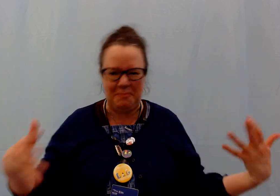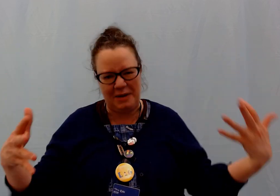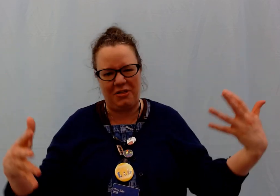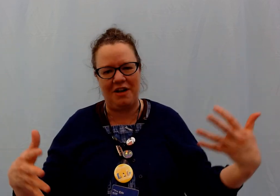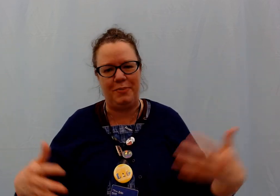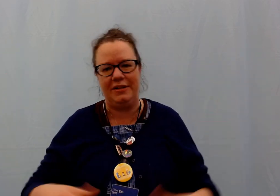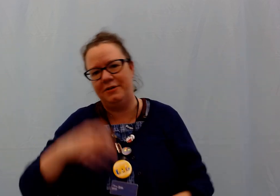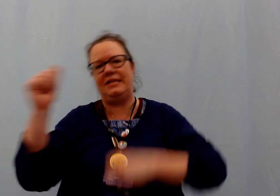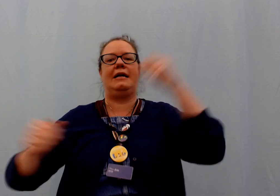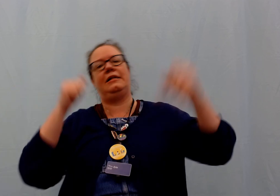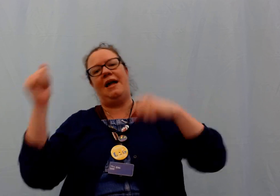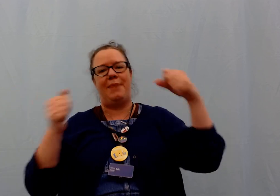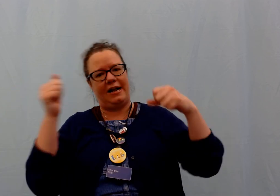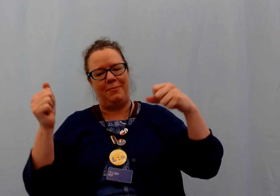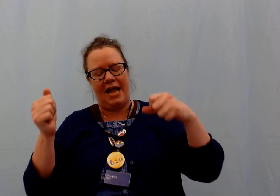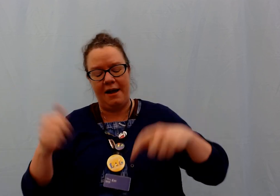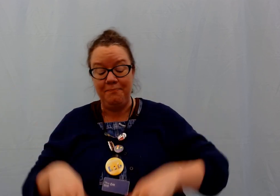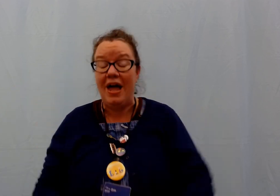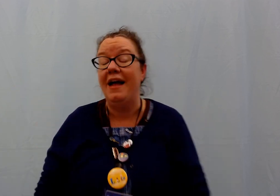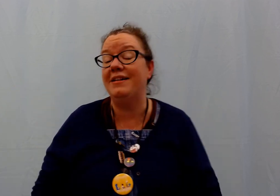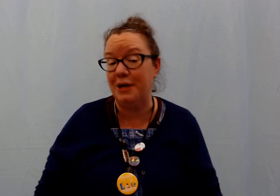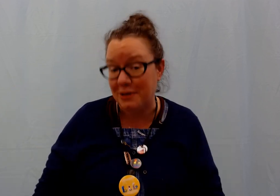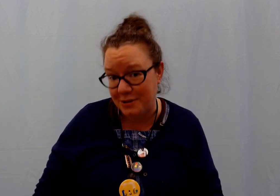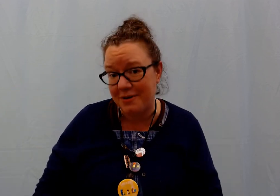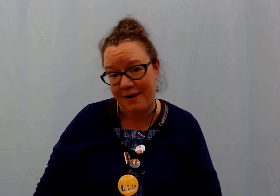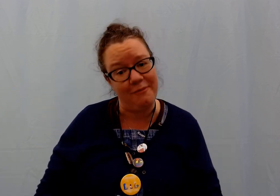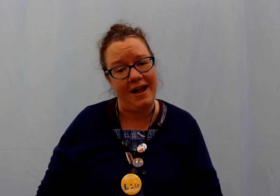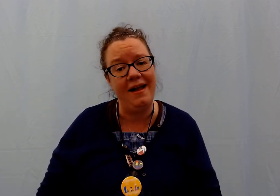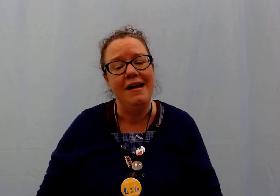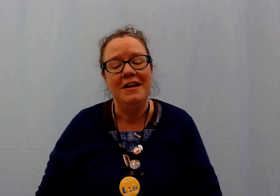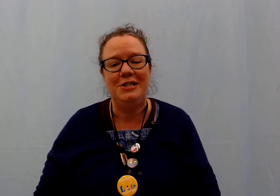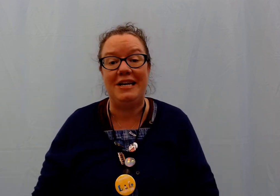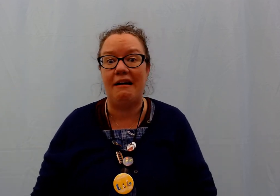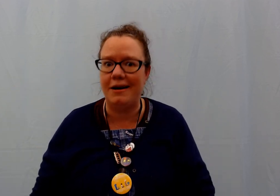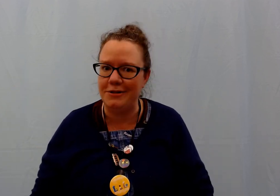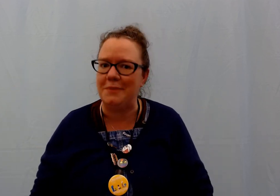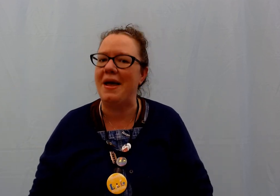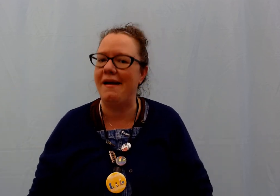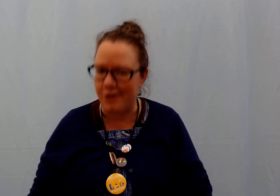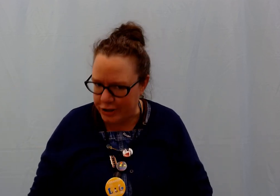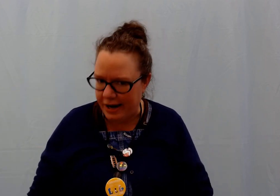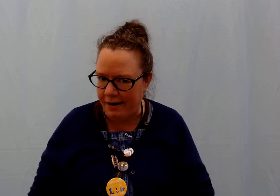big thing of pillows and climb back up again. It's also a great way to get out some energy